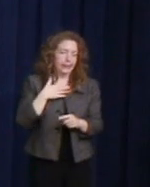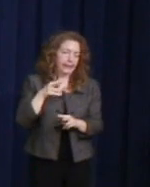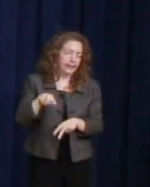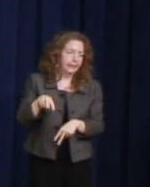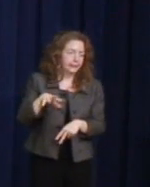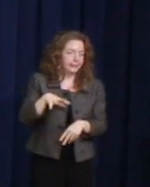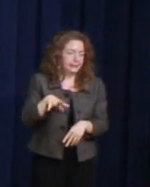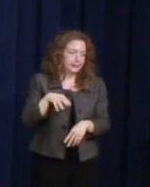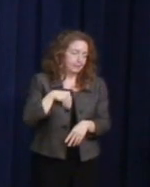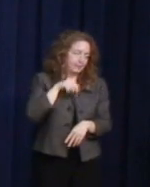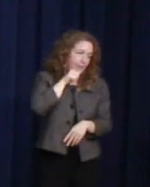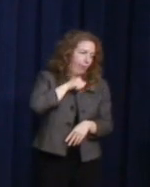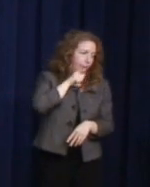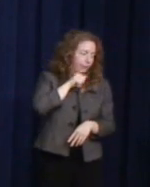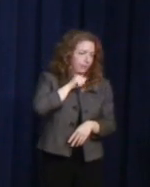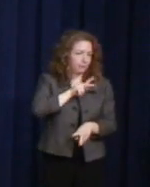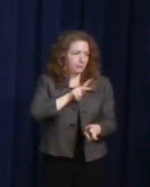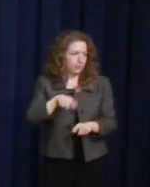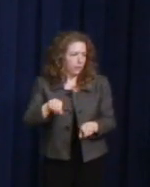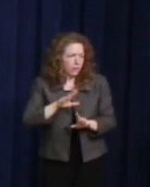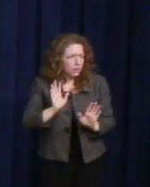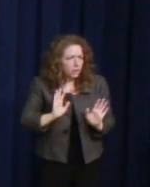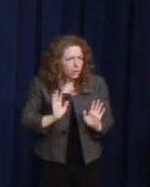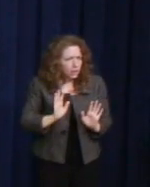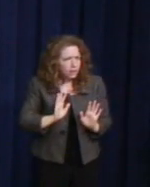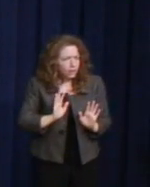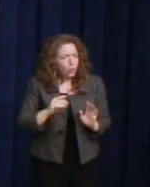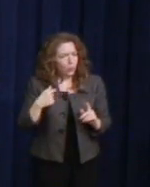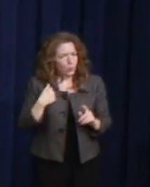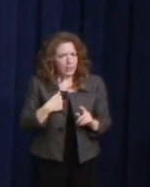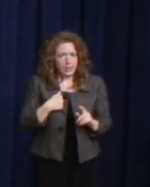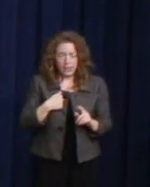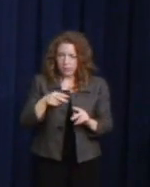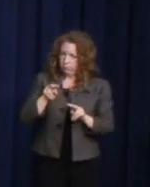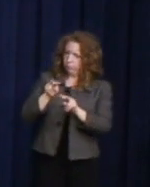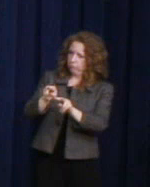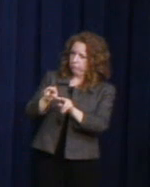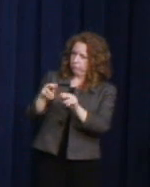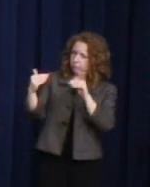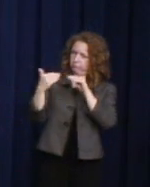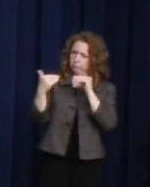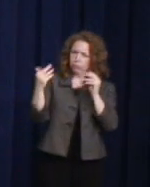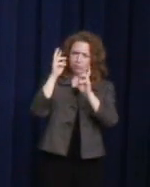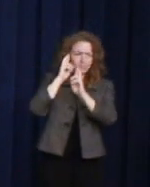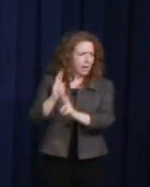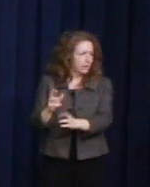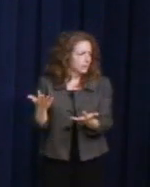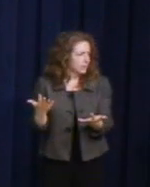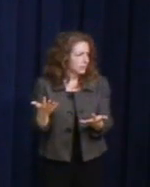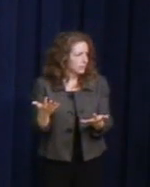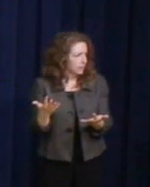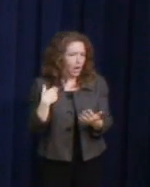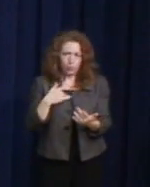We respect, and we take pride, and we take pride.